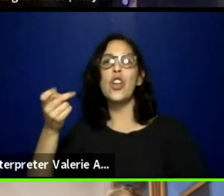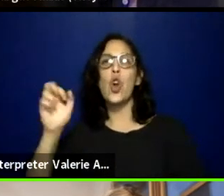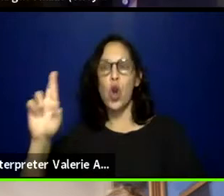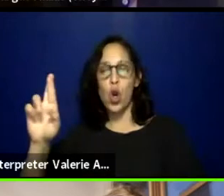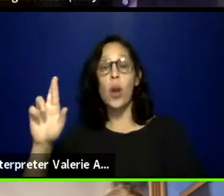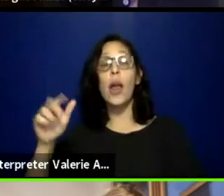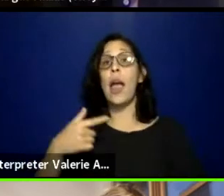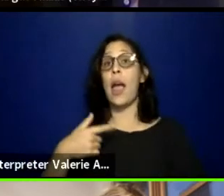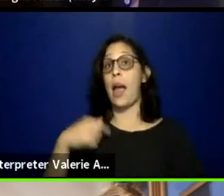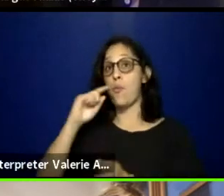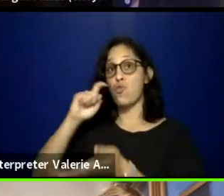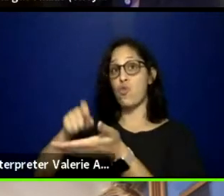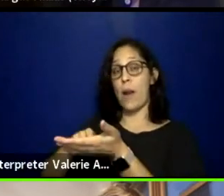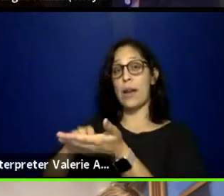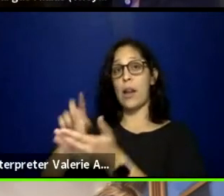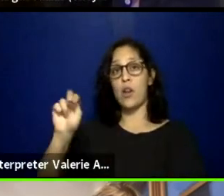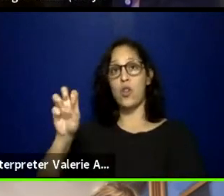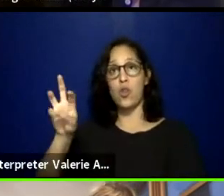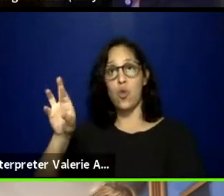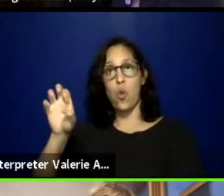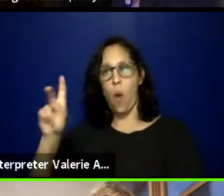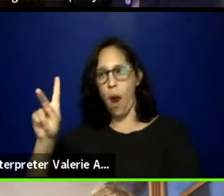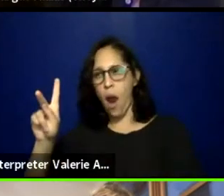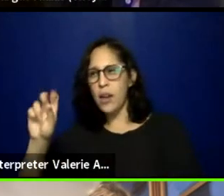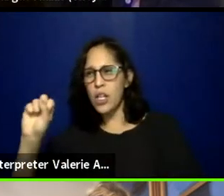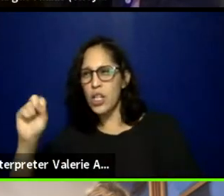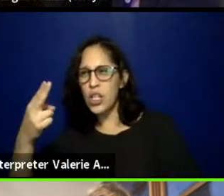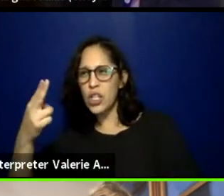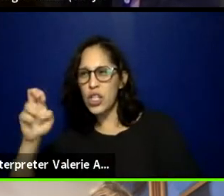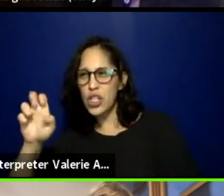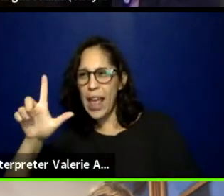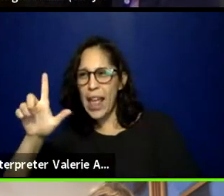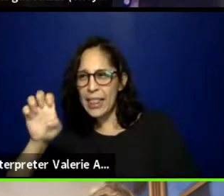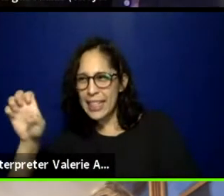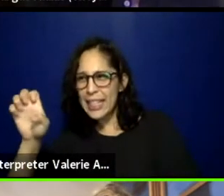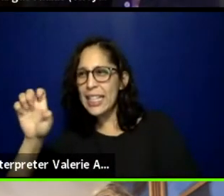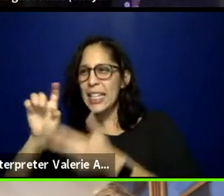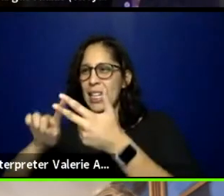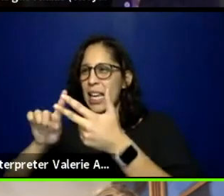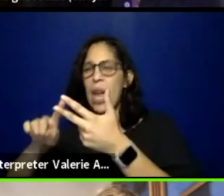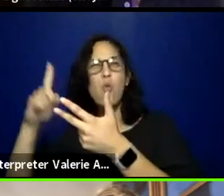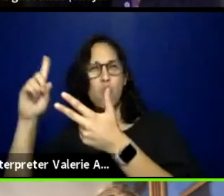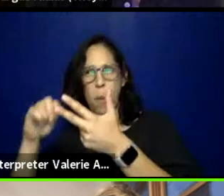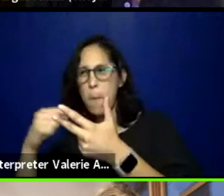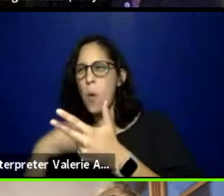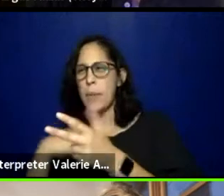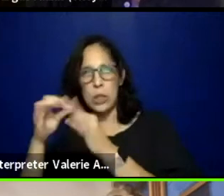and Nisenan peoples, colonially known as Sacramento, California, where The Sofia,